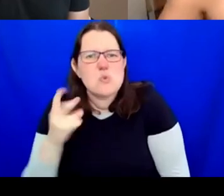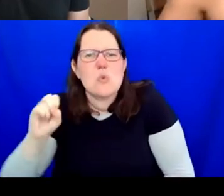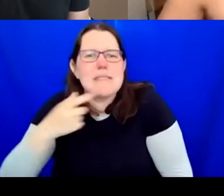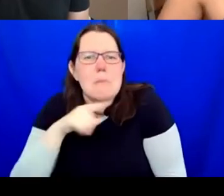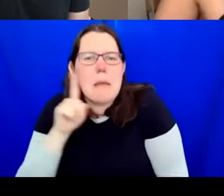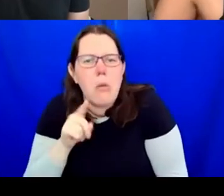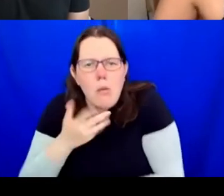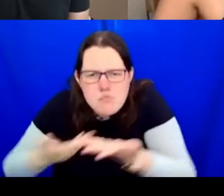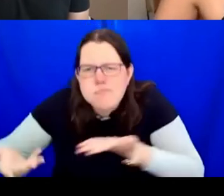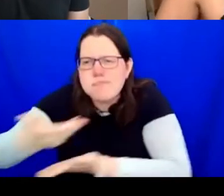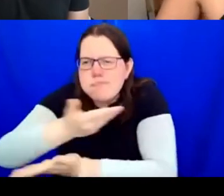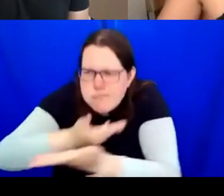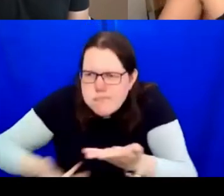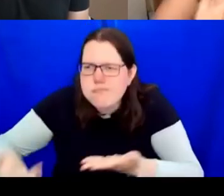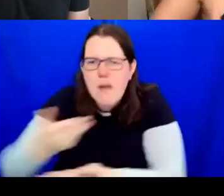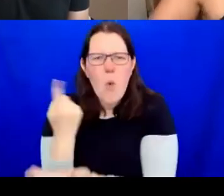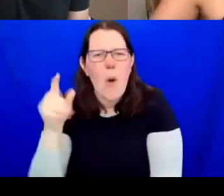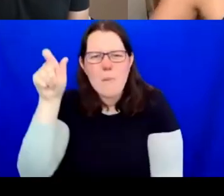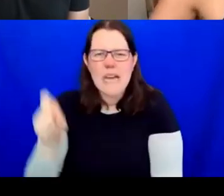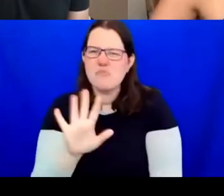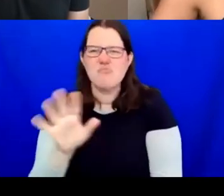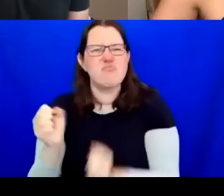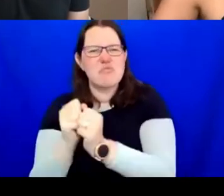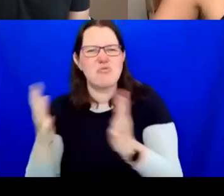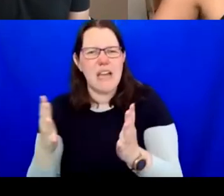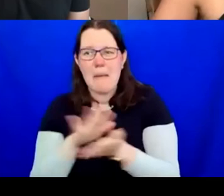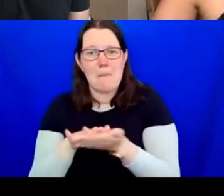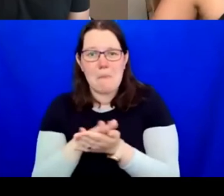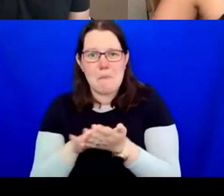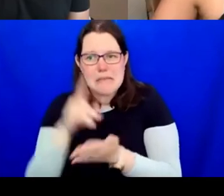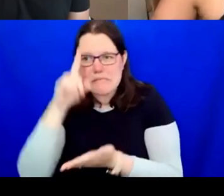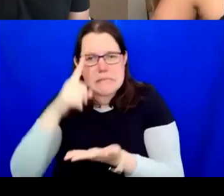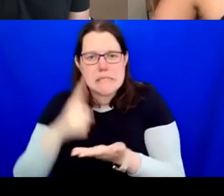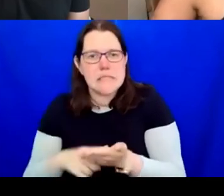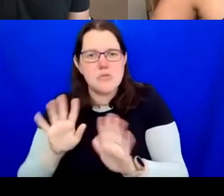that's it we don't do it. So, we are accustomed to behaving like this. There is something about